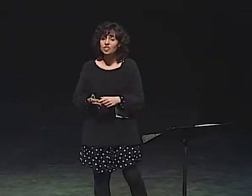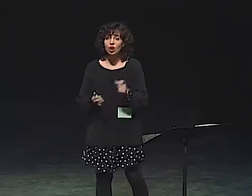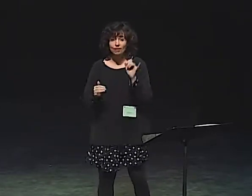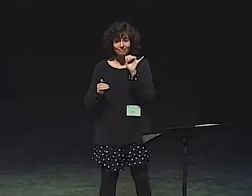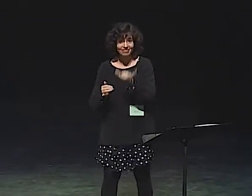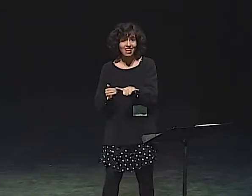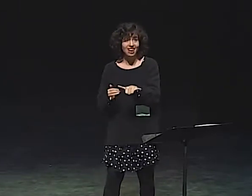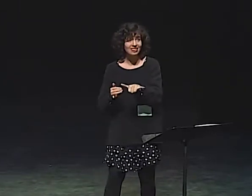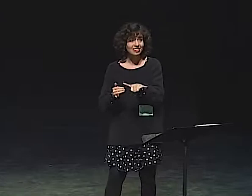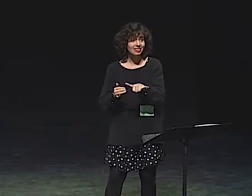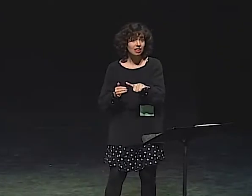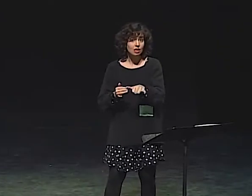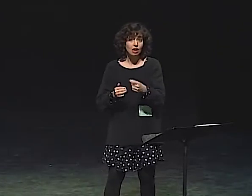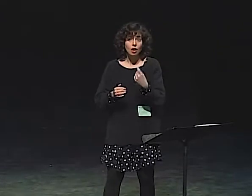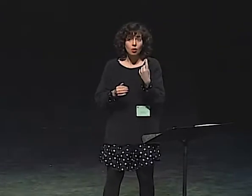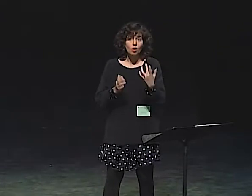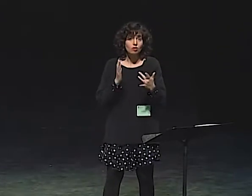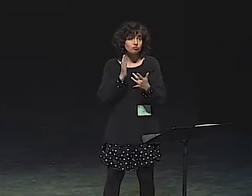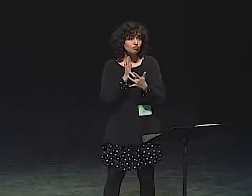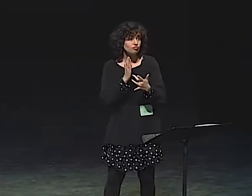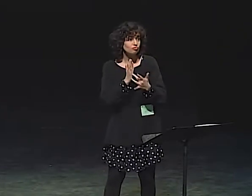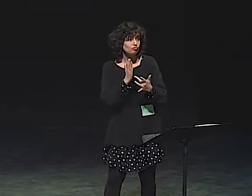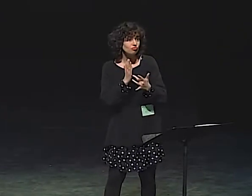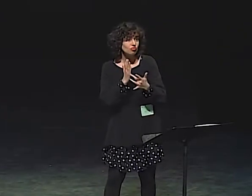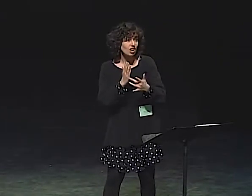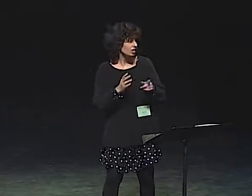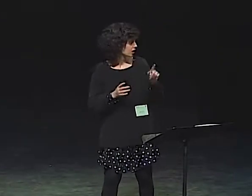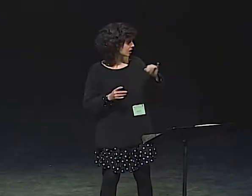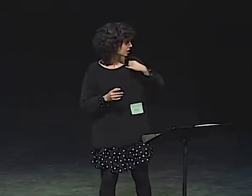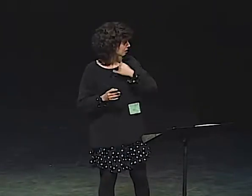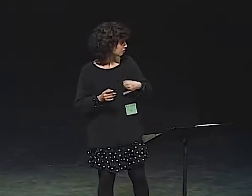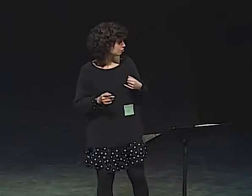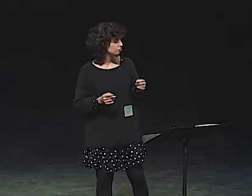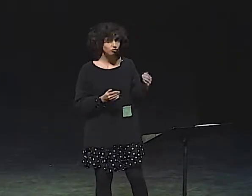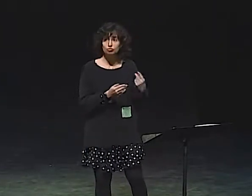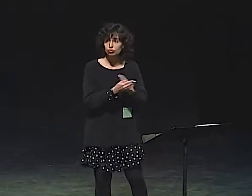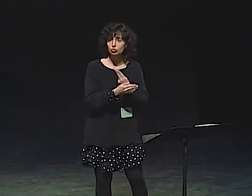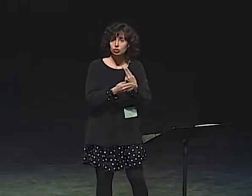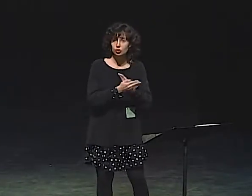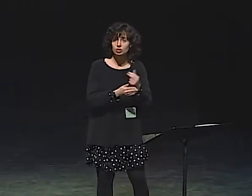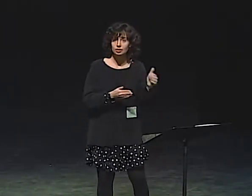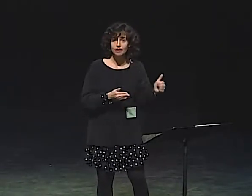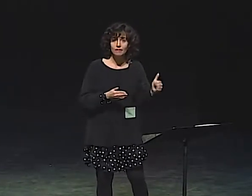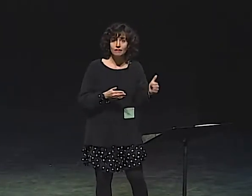THE REPETITIONS THAT ARE INCLUDED IN POETRY AND STORYTELLING,